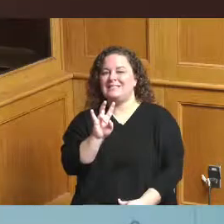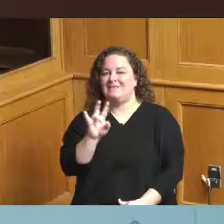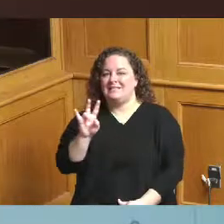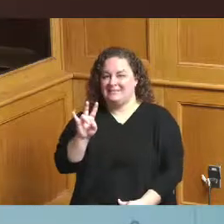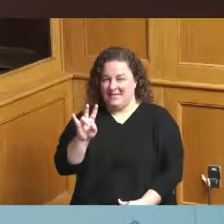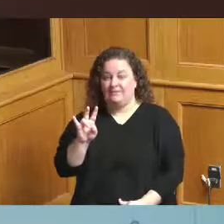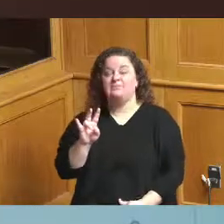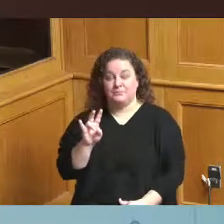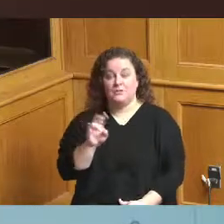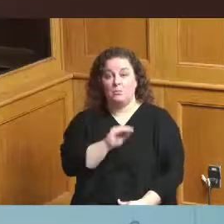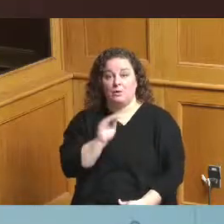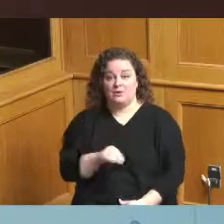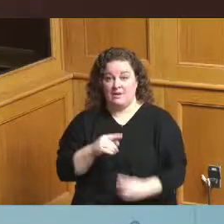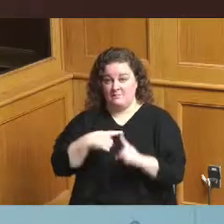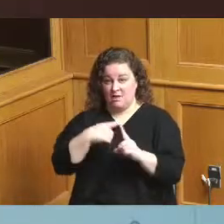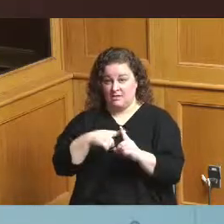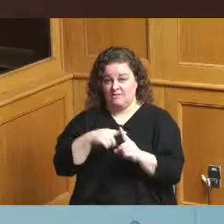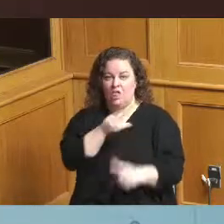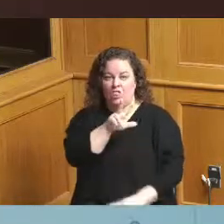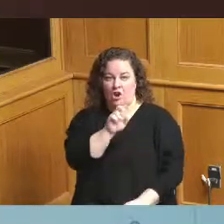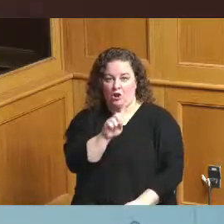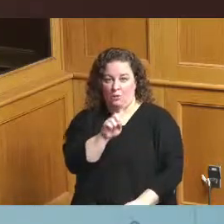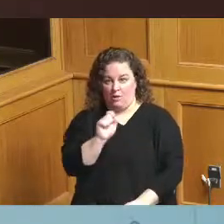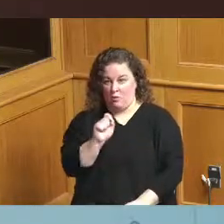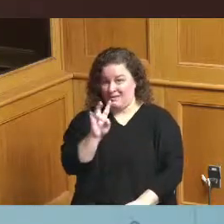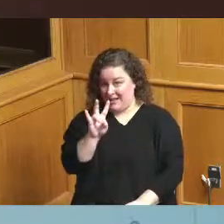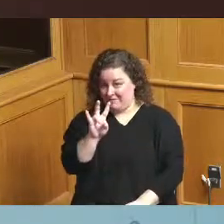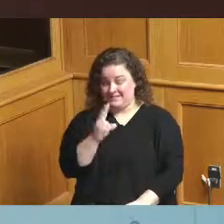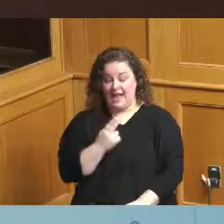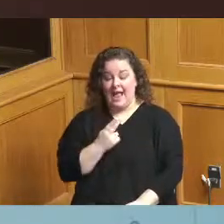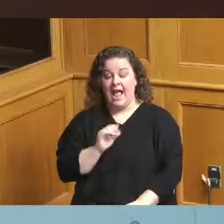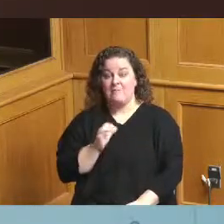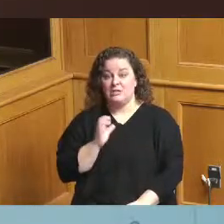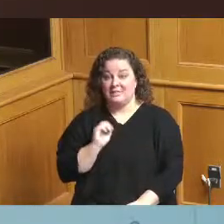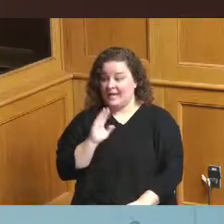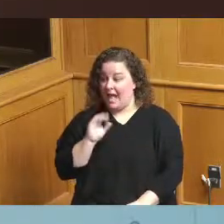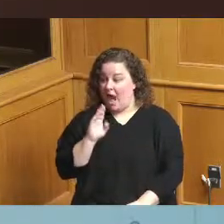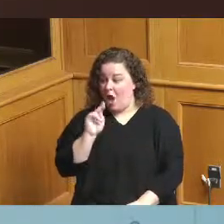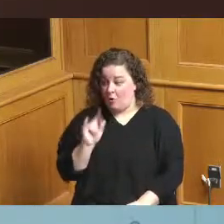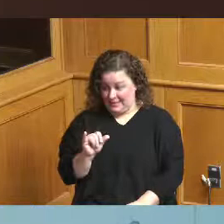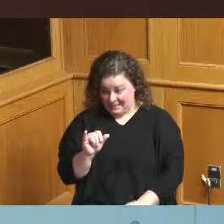for the region is at 31.7 Hamilton County are sharing a moment but it's even lower than that